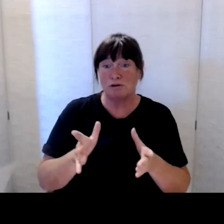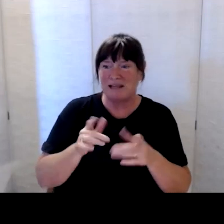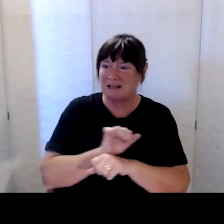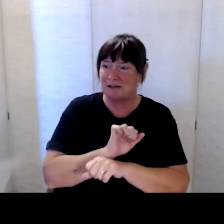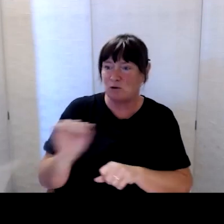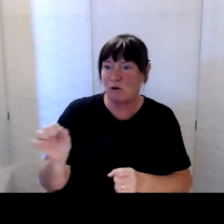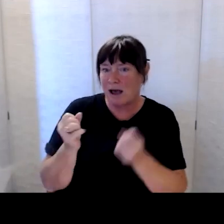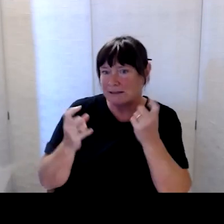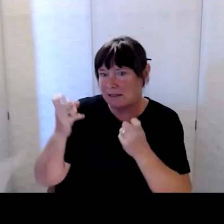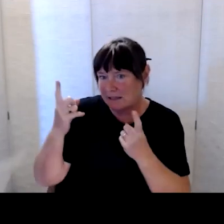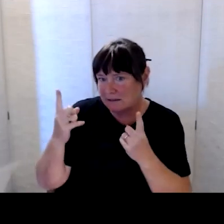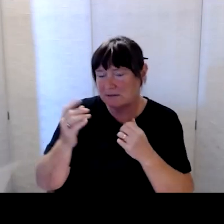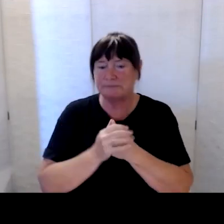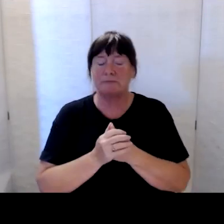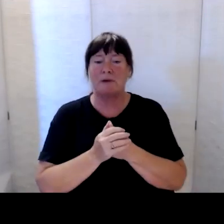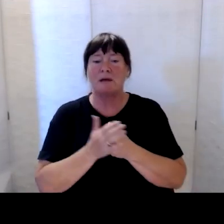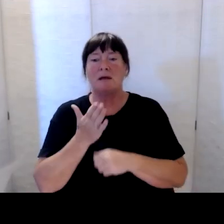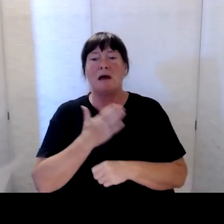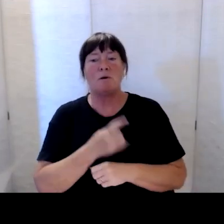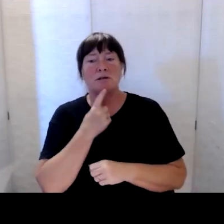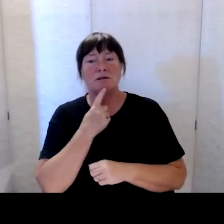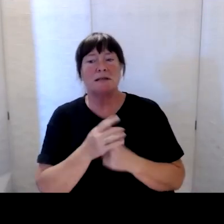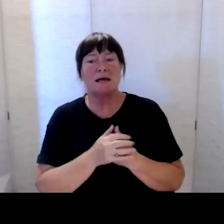I’d like to say briefly before we begin